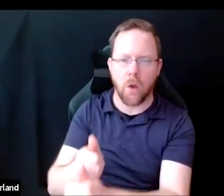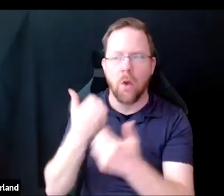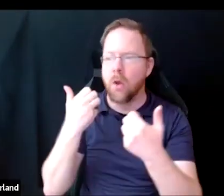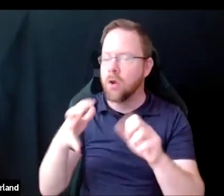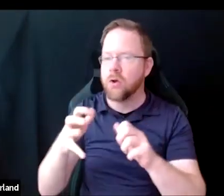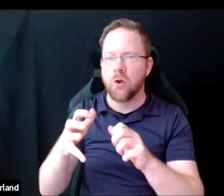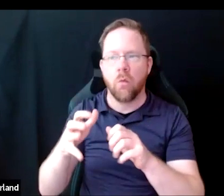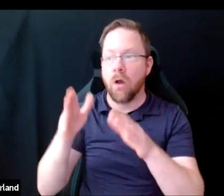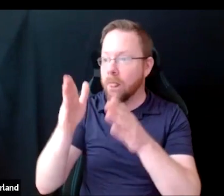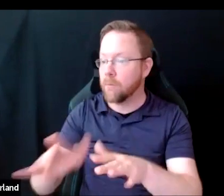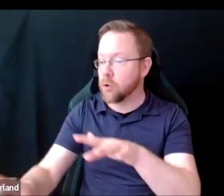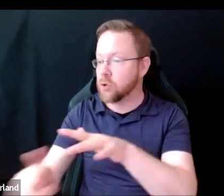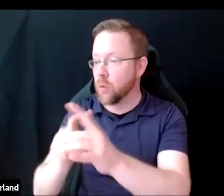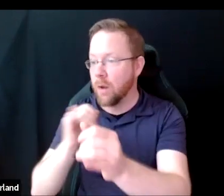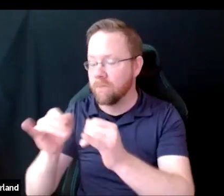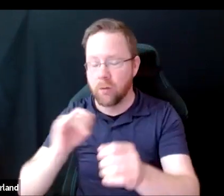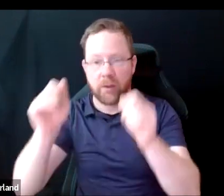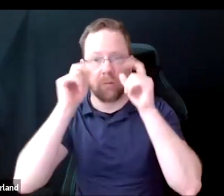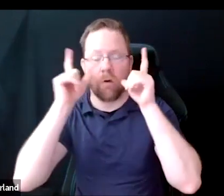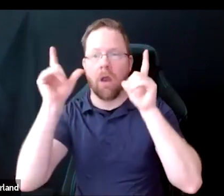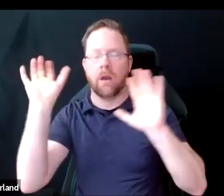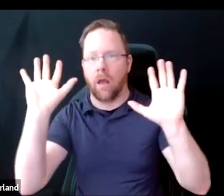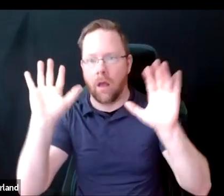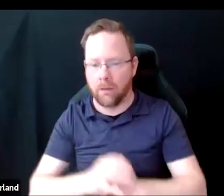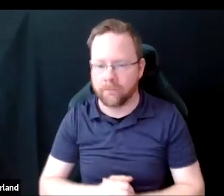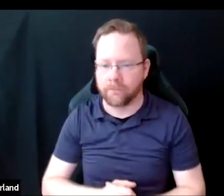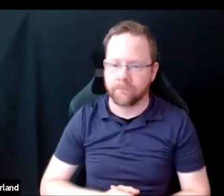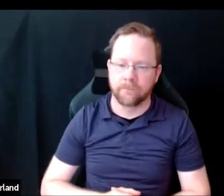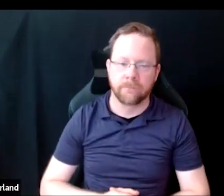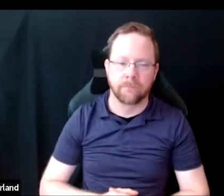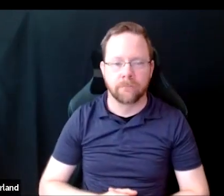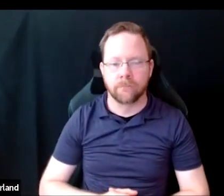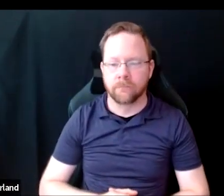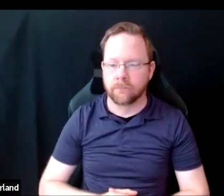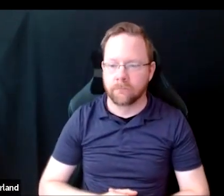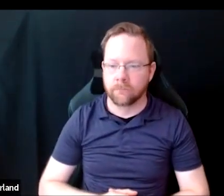during their interview. We think that these suggestions provide